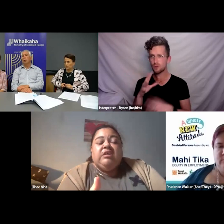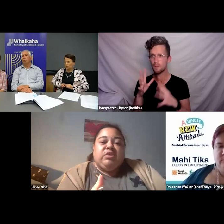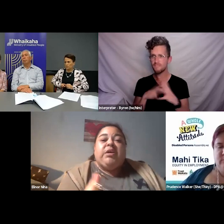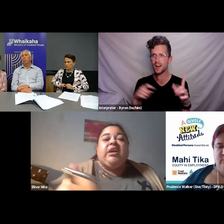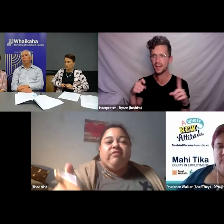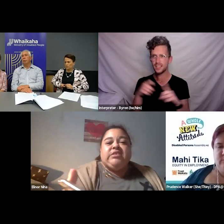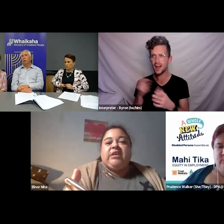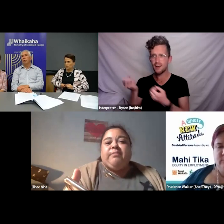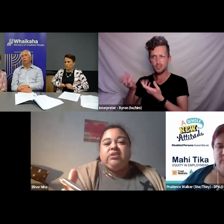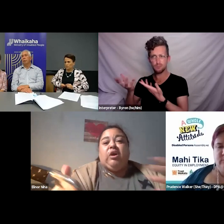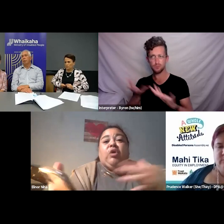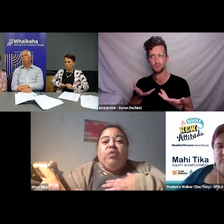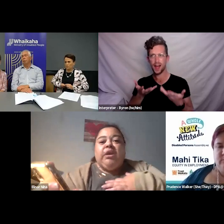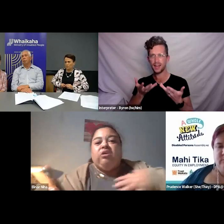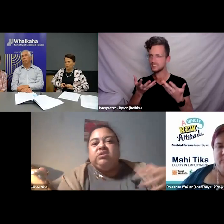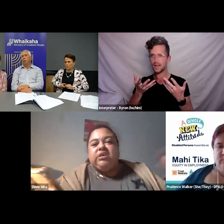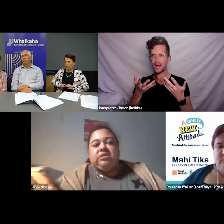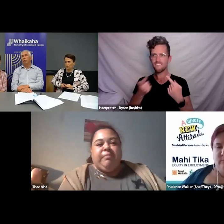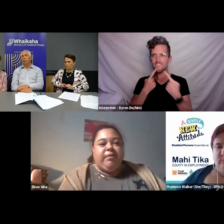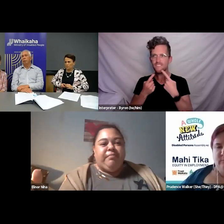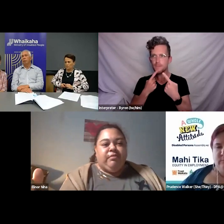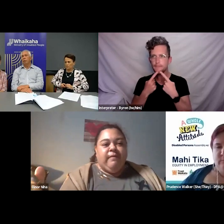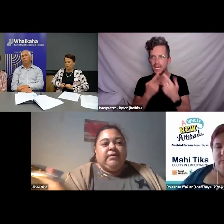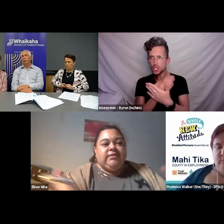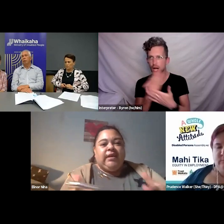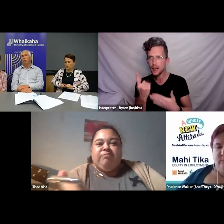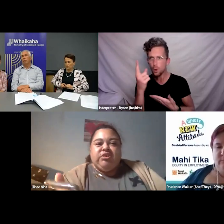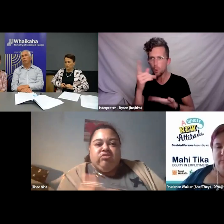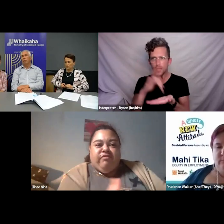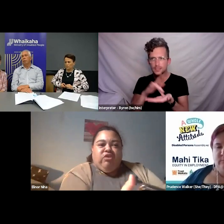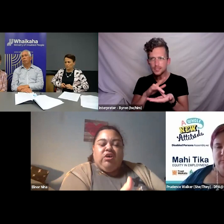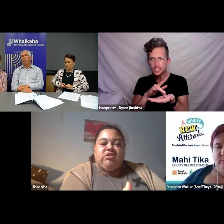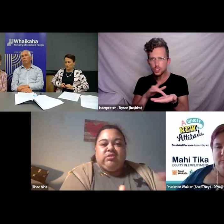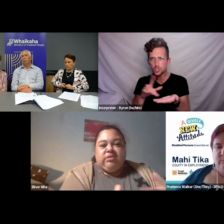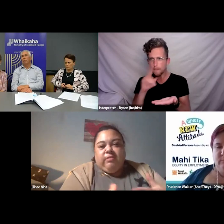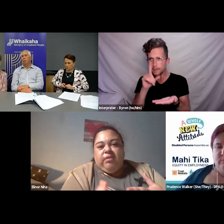so we can have a database, so we can contact our people, take the pressure off you guys or something like that.